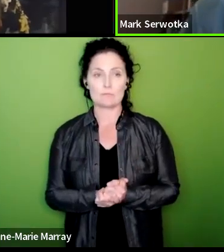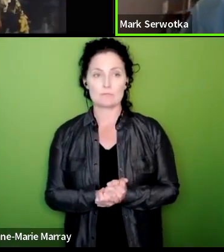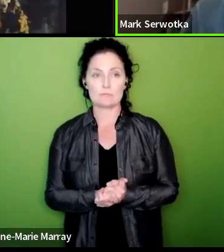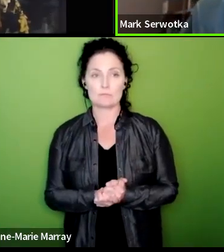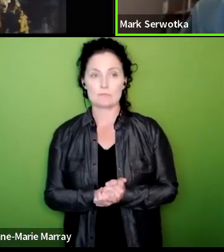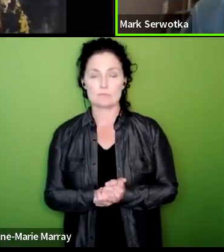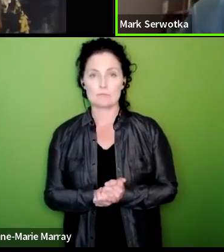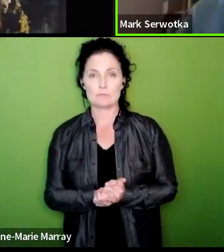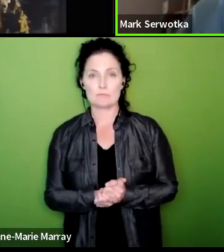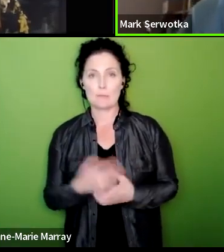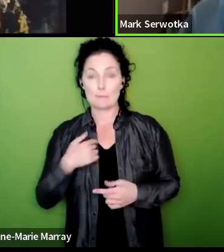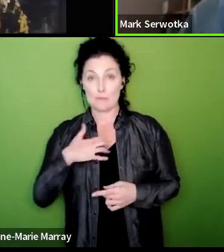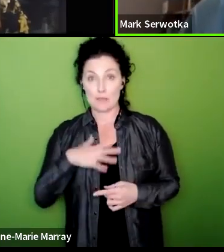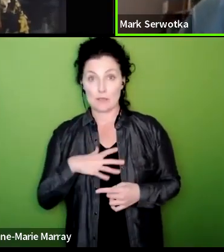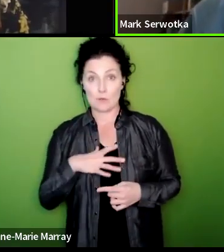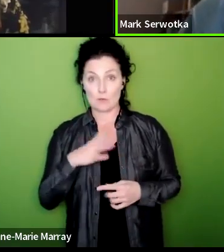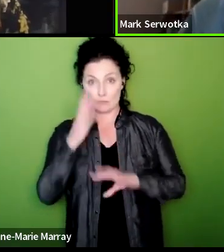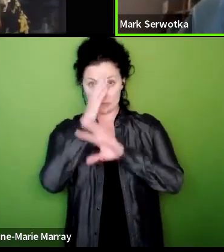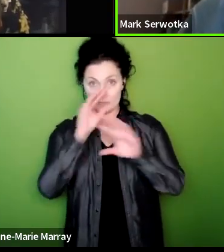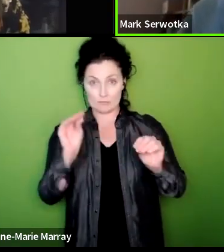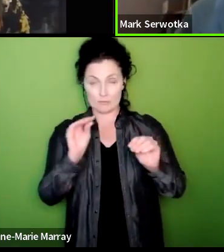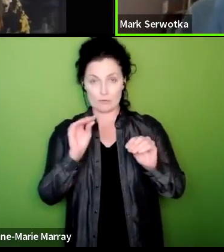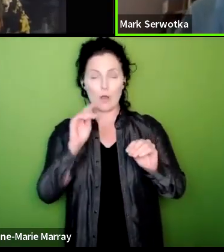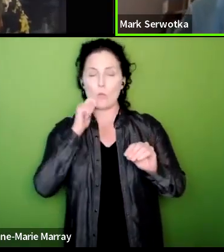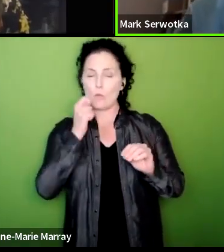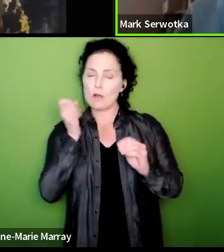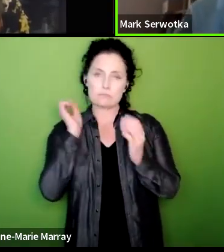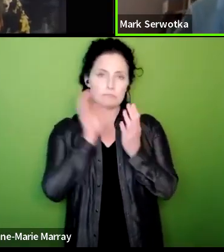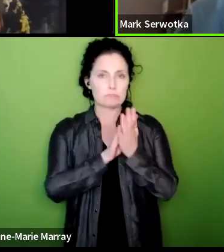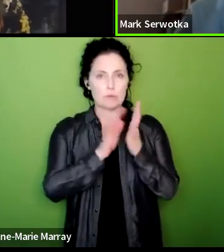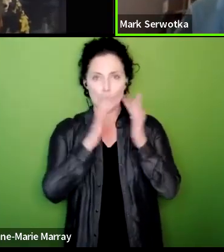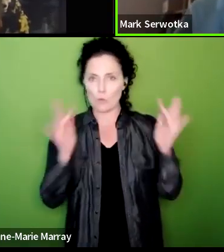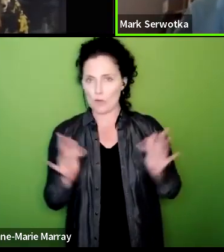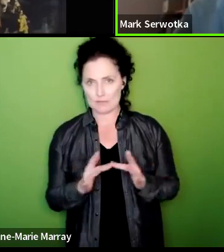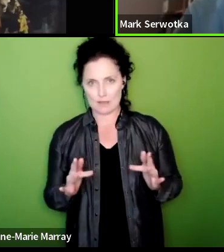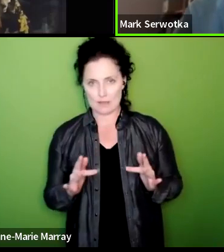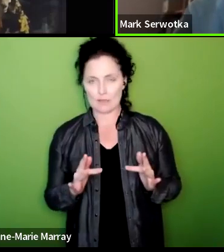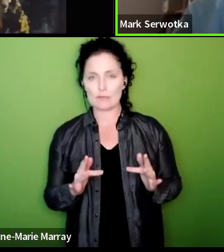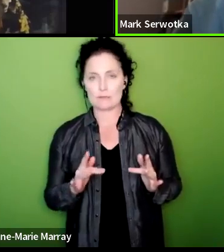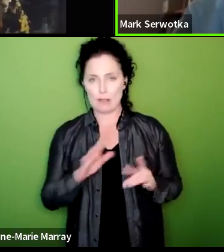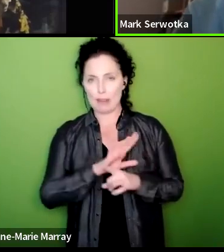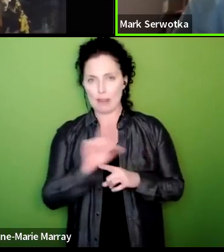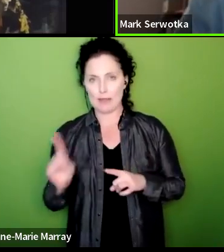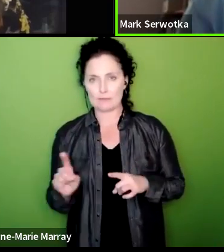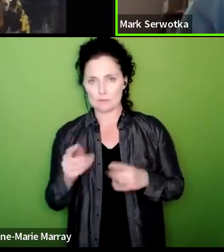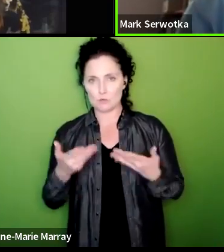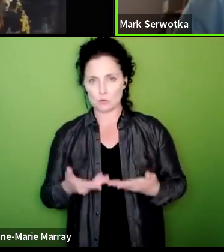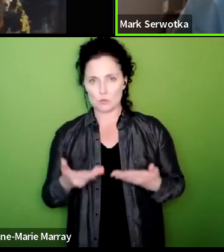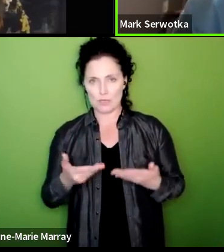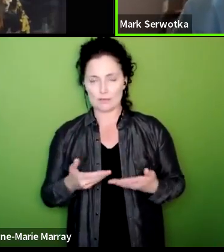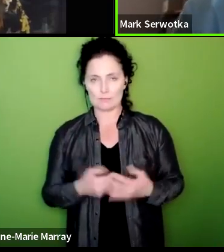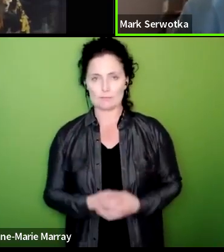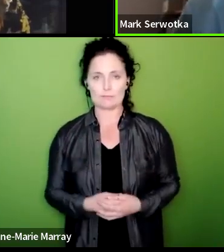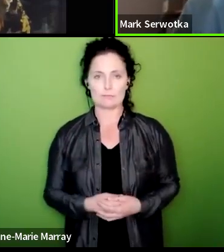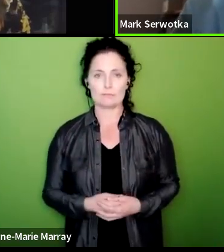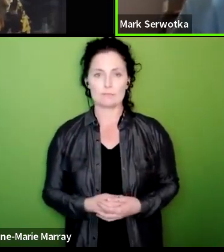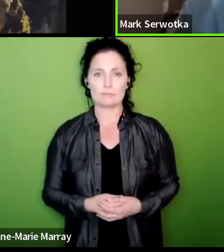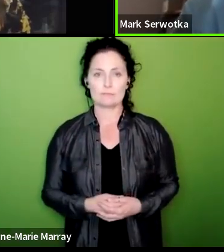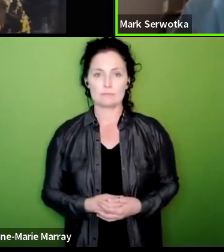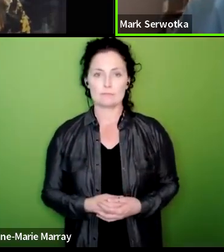just stress all of this will be up this afternoon but of the uh the the people who who raised it the